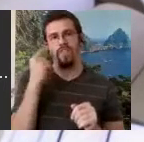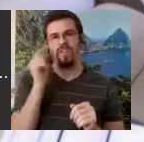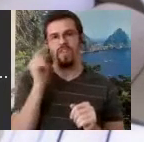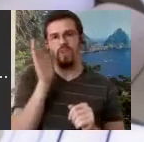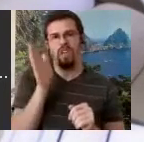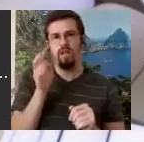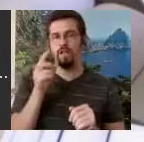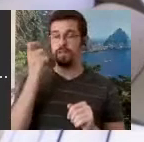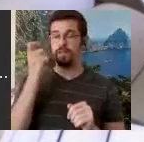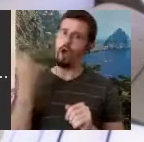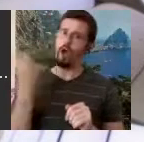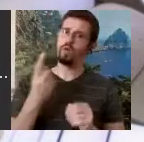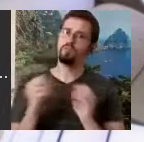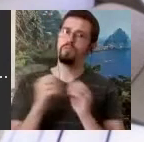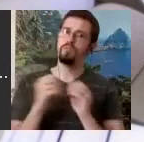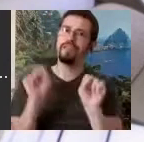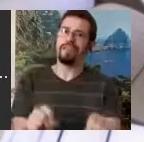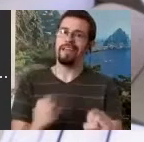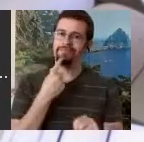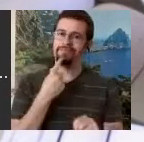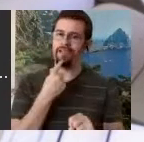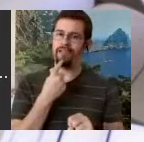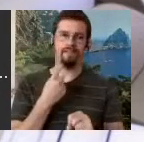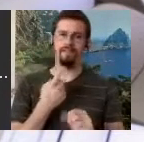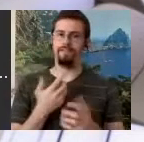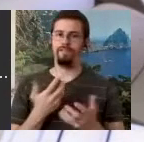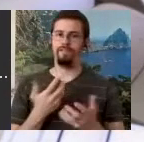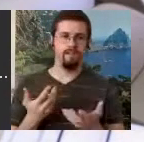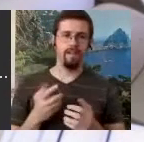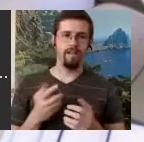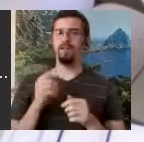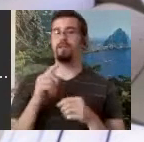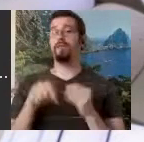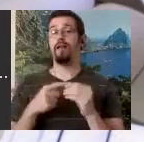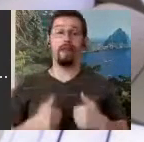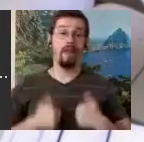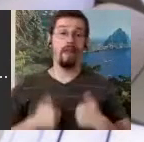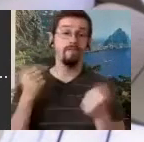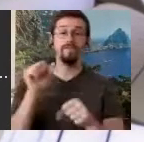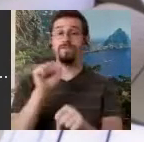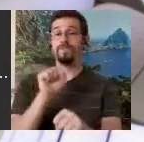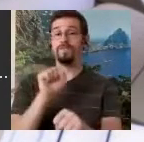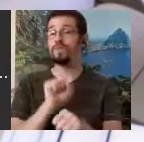to say, isn't there? about anybody's life or anybody's work. SignWriting is